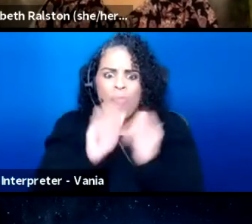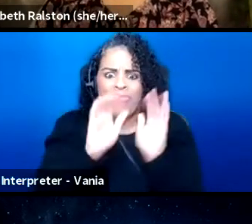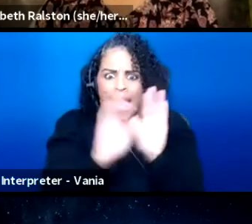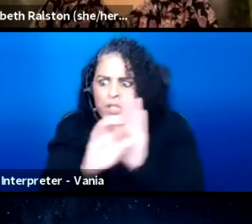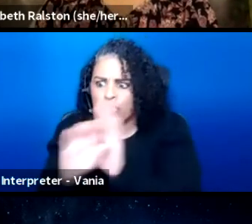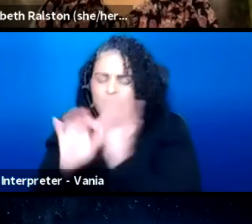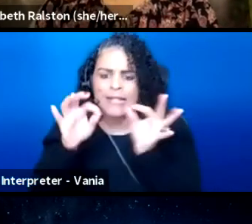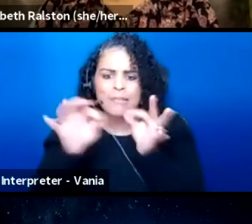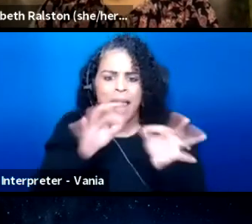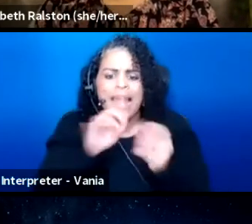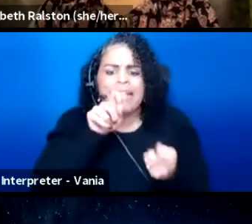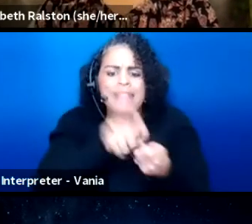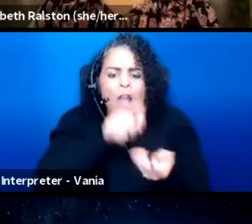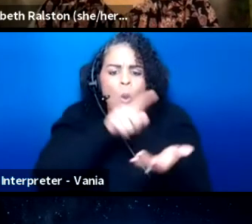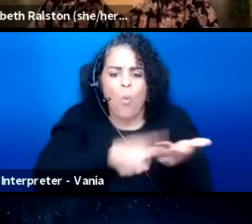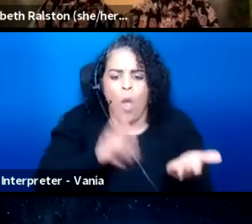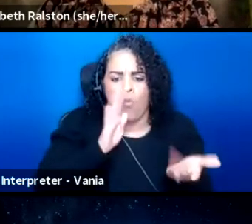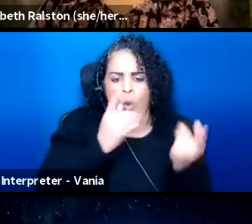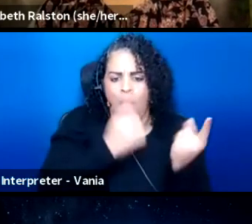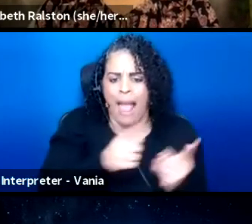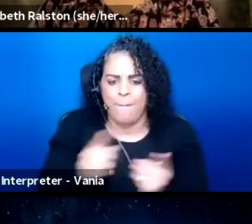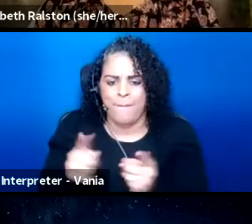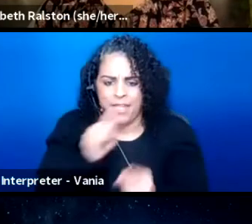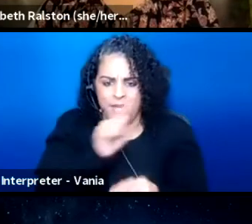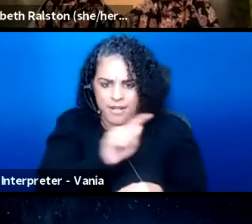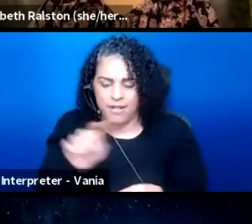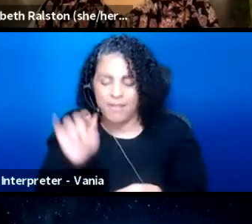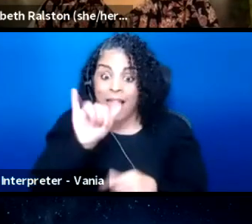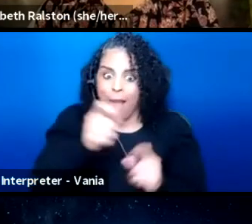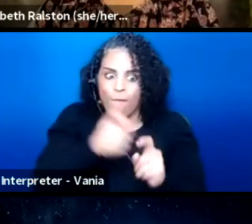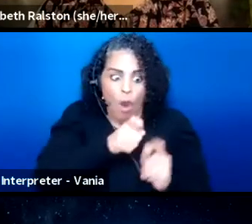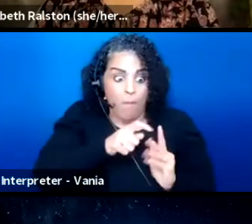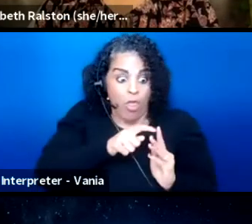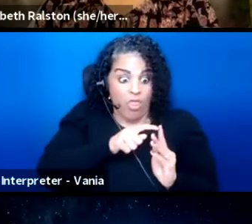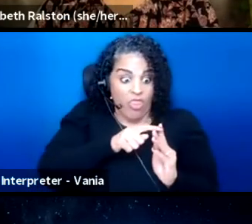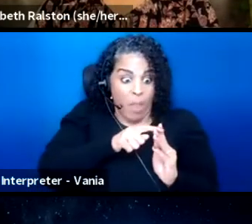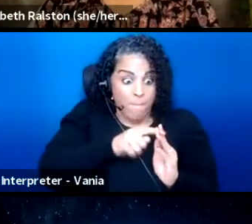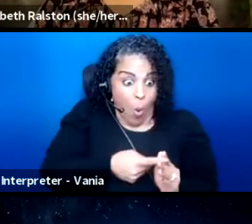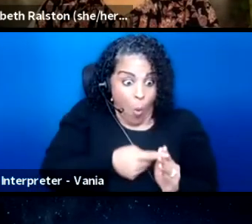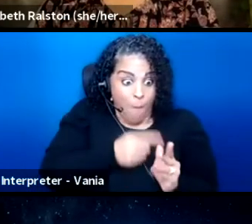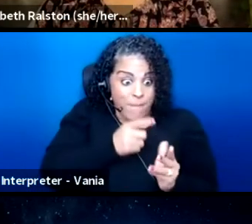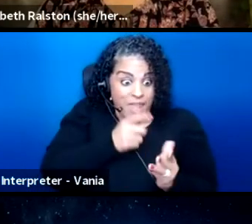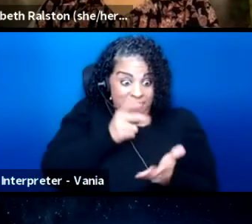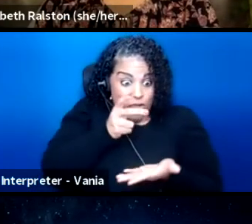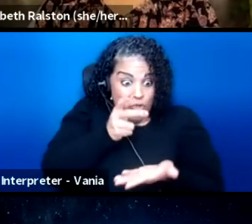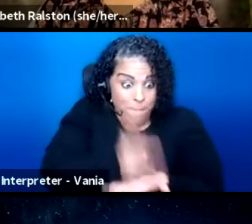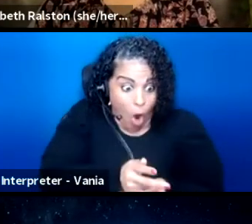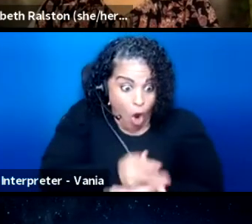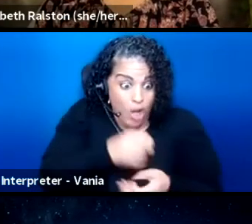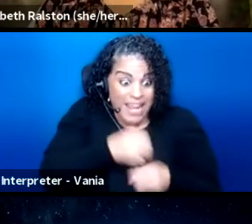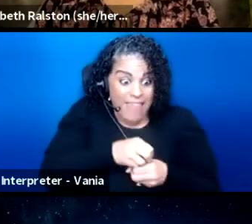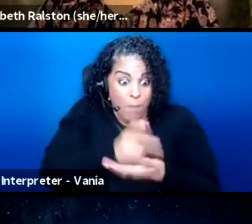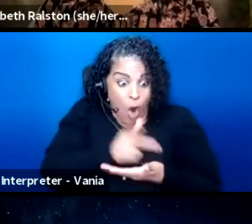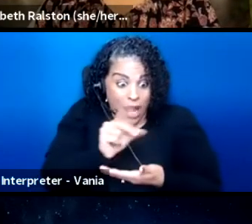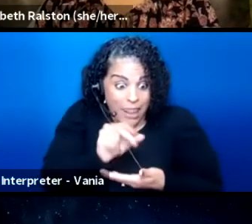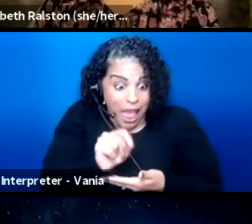exactly what's going to happen, like, from the moment you, like, park in the parking lot to when you step into the lobby,